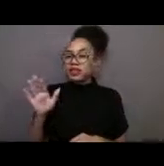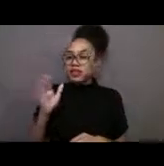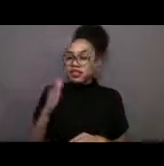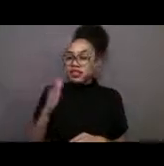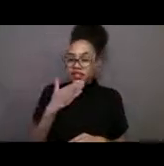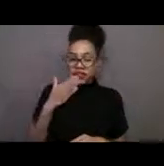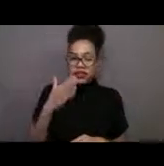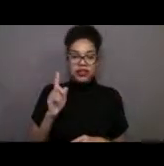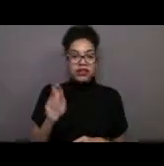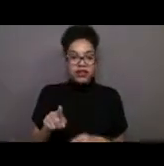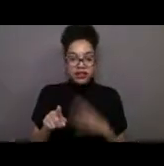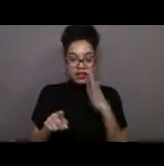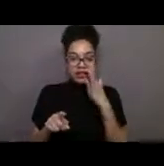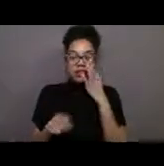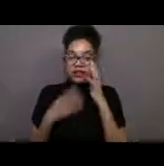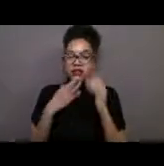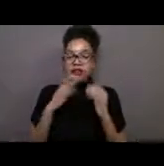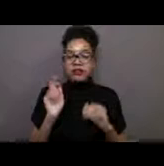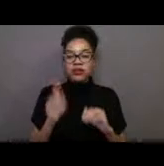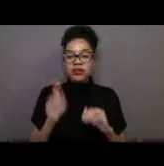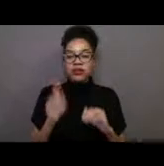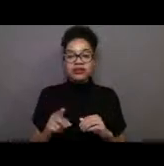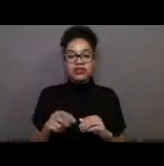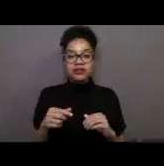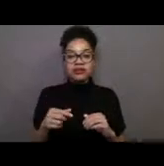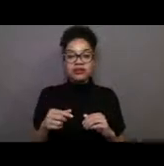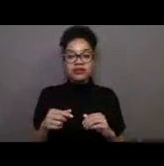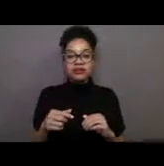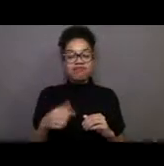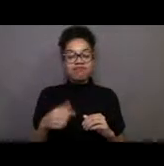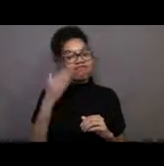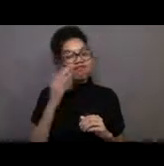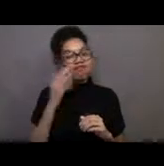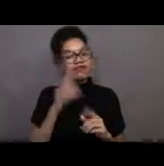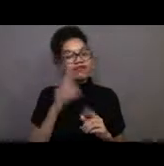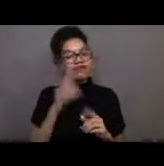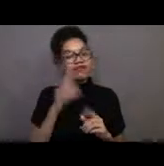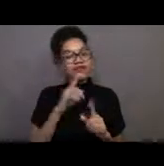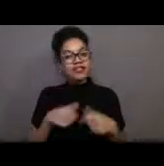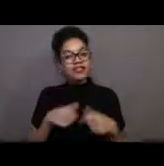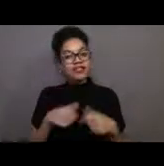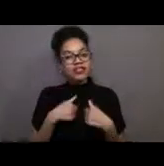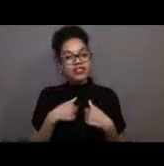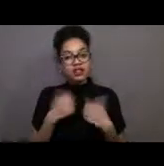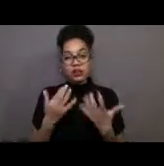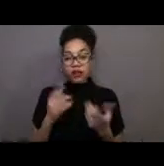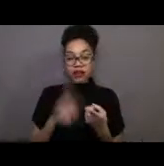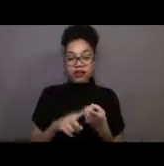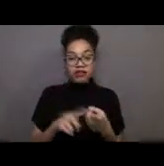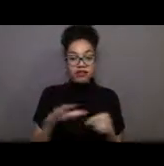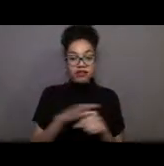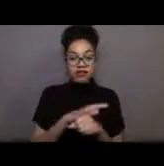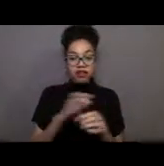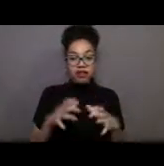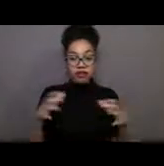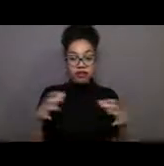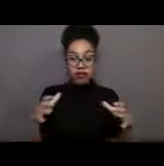that's a really good question. And that's one that I actually don't know. I don't know if they wait until they're full grown until they migrate across.